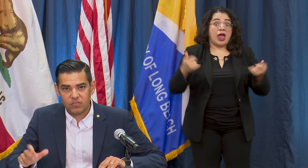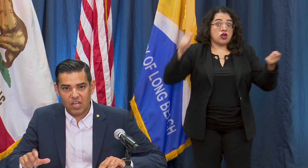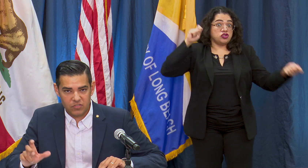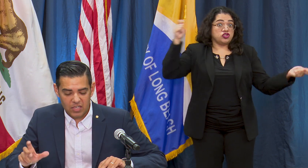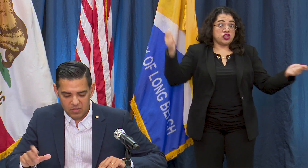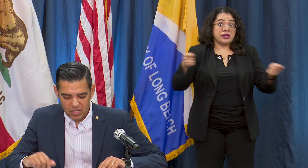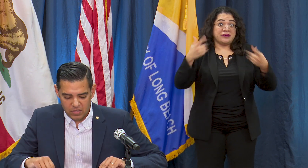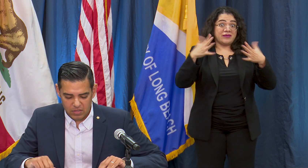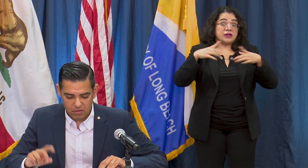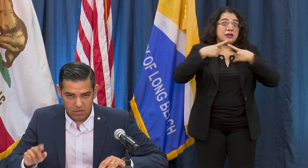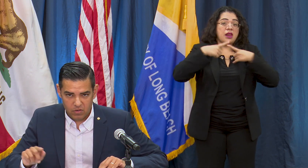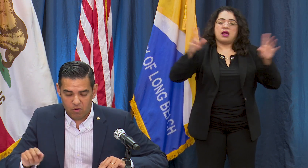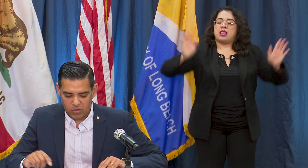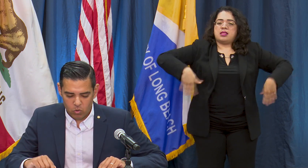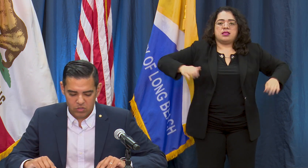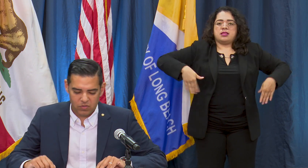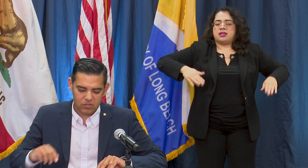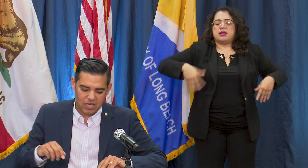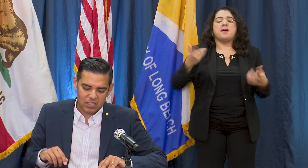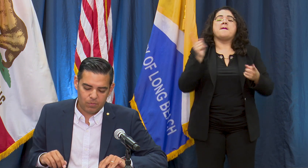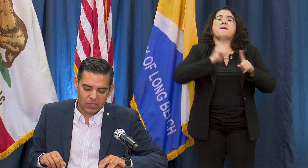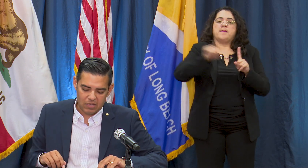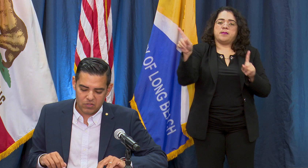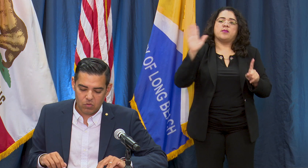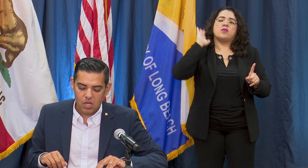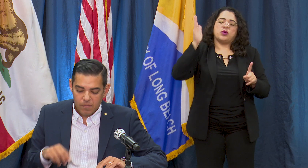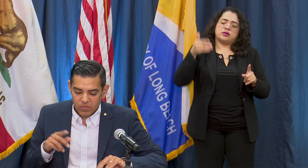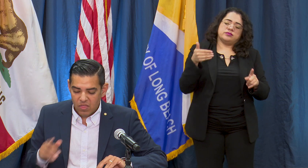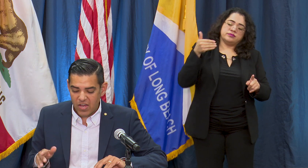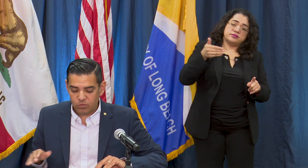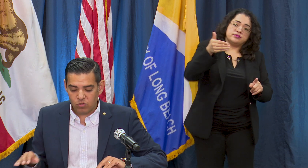discussing and then over the course of this next couple days so that's what